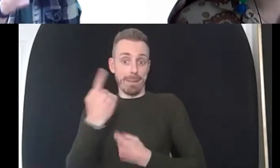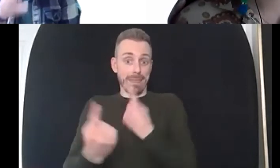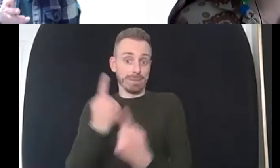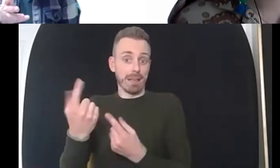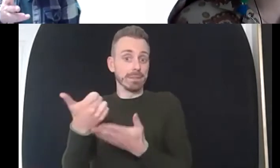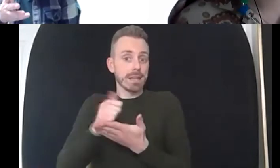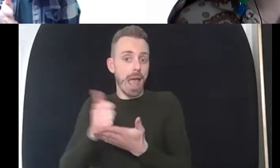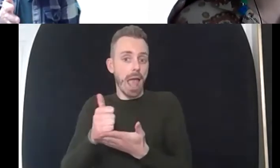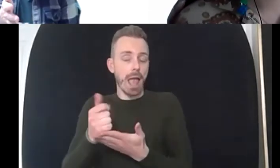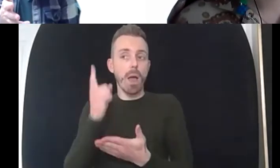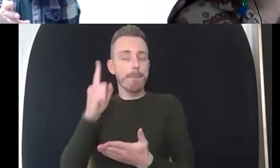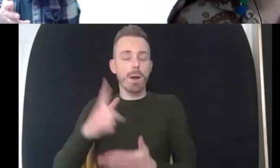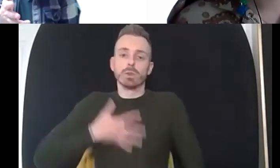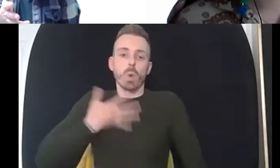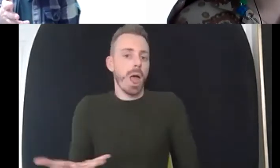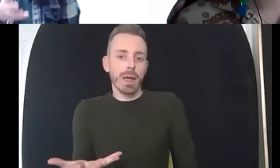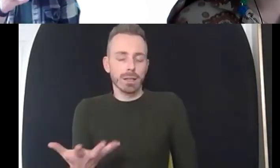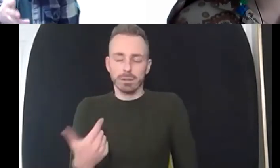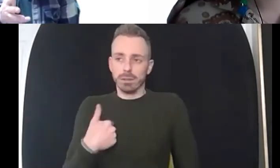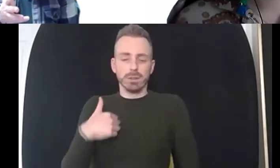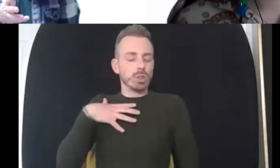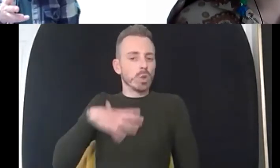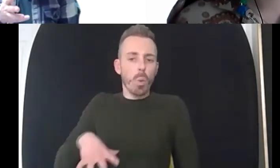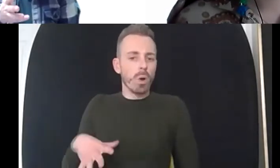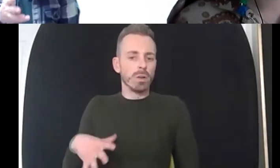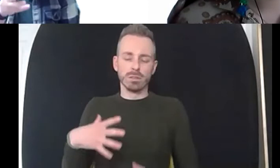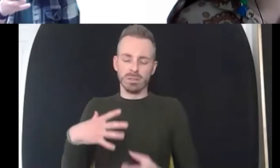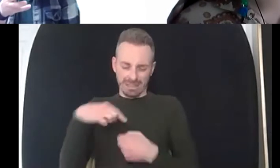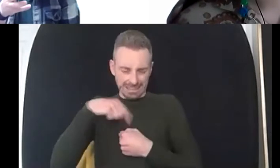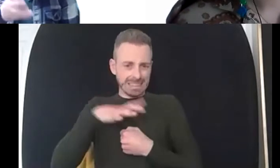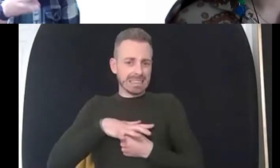very difficult for them to actually manage that so they push it on to me now if we call that